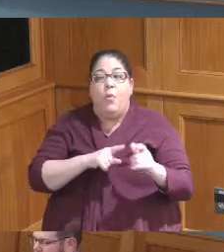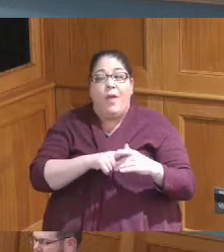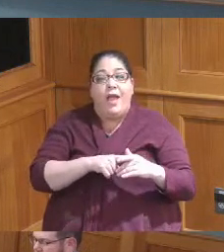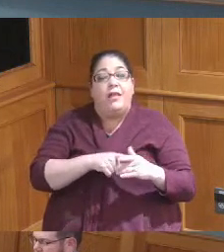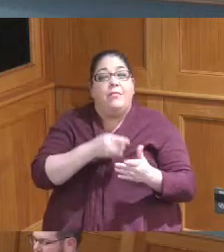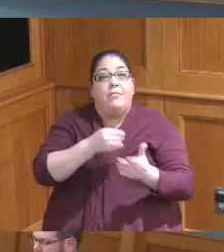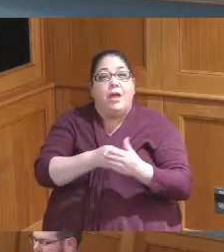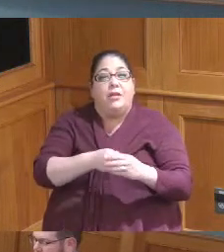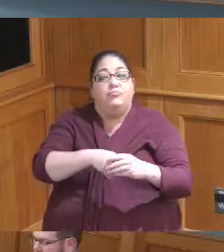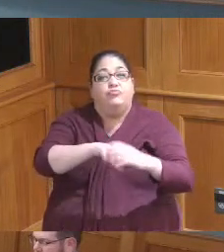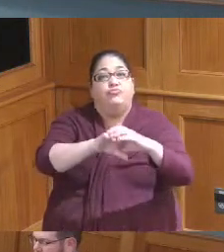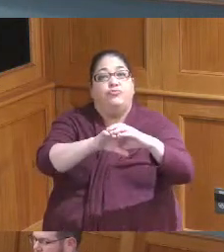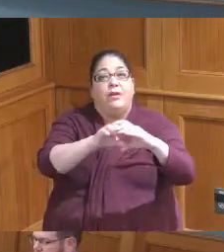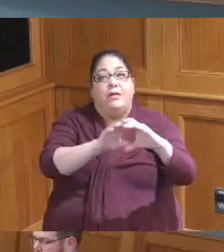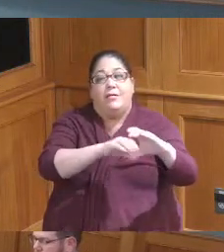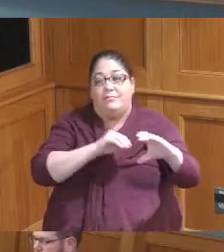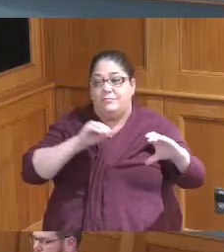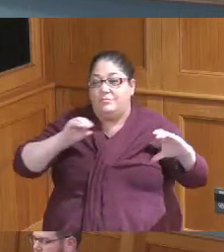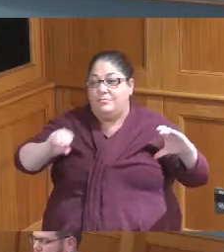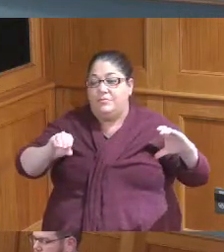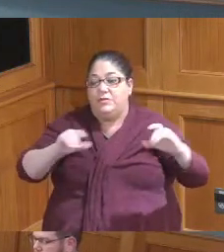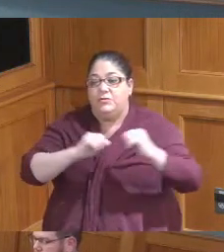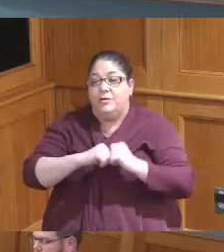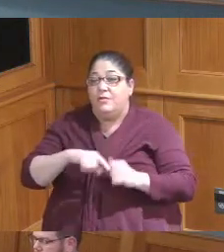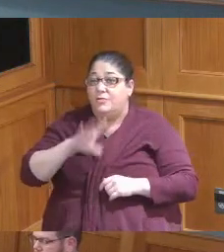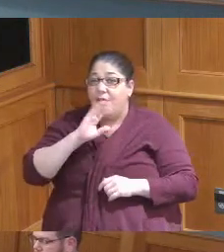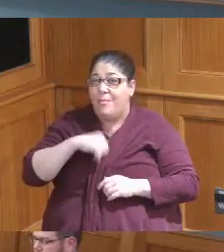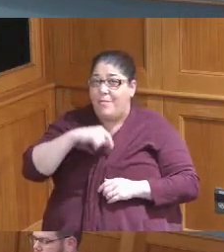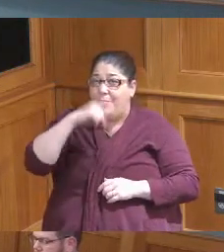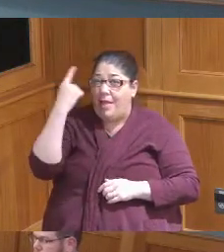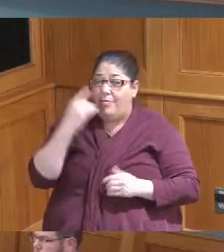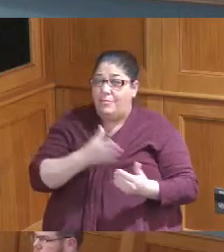back to the black community so we're talking about the Black Music Walk of Fame and I appreciate you